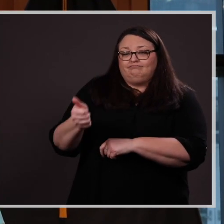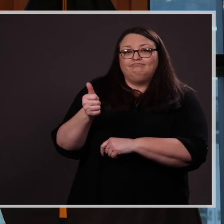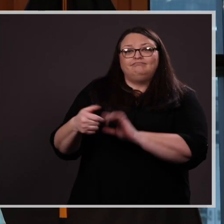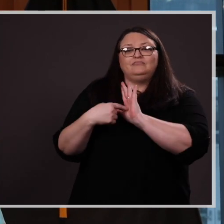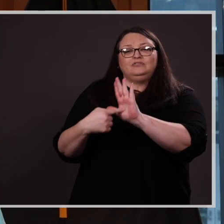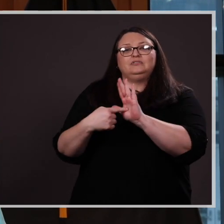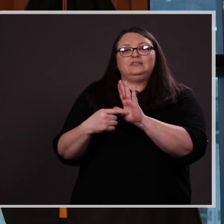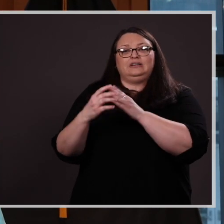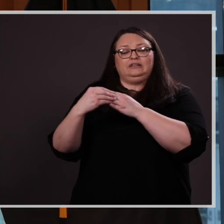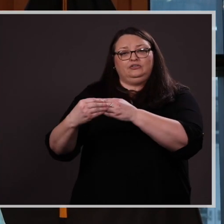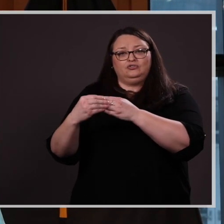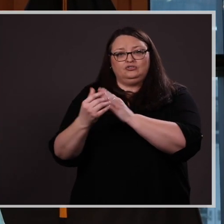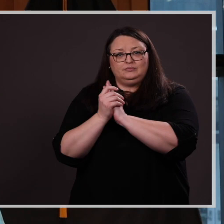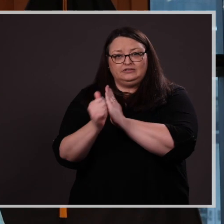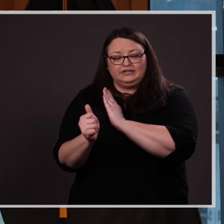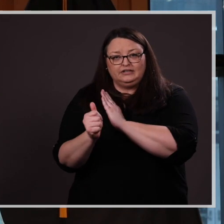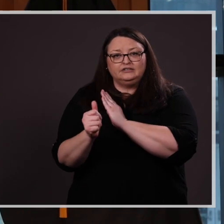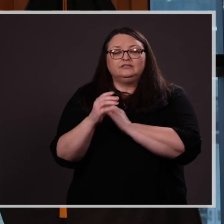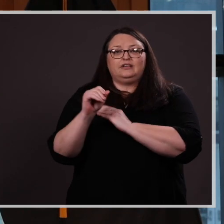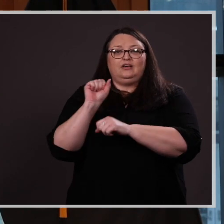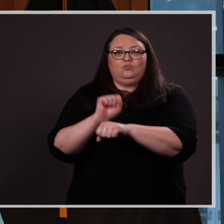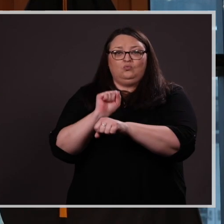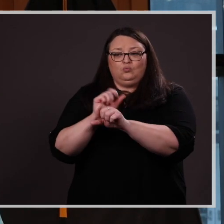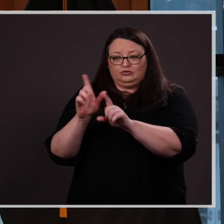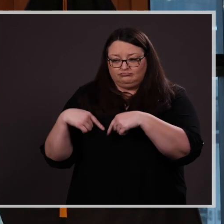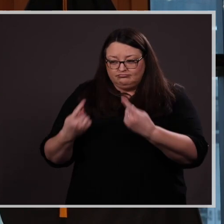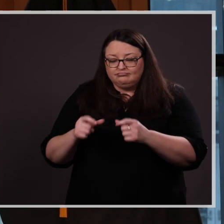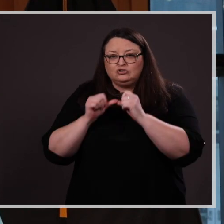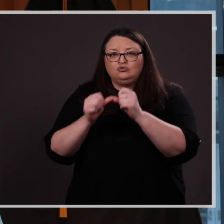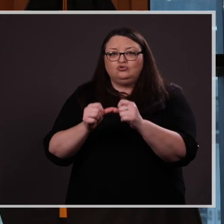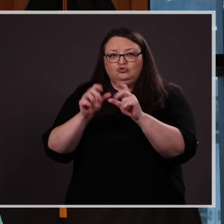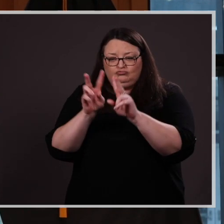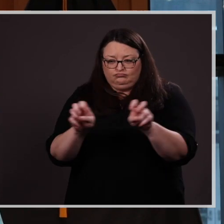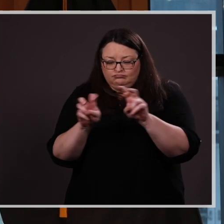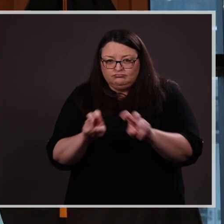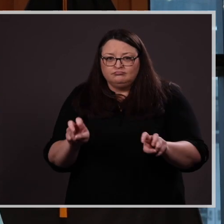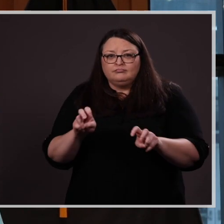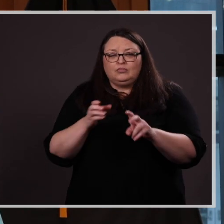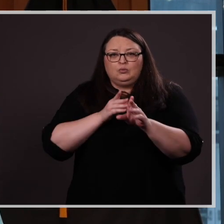demonstrated leadership skill, and has worked to continue to elevate the professionalism